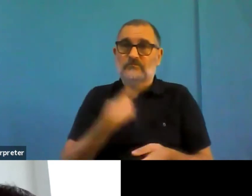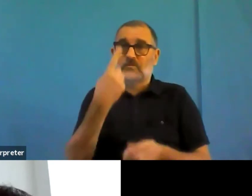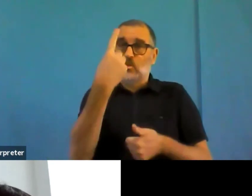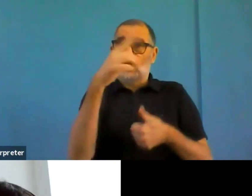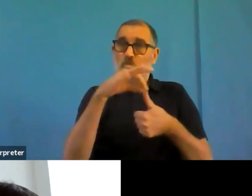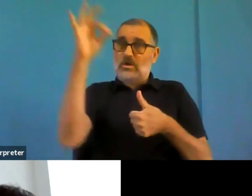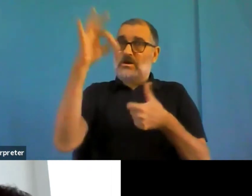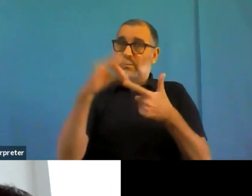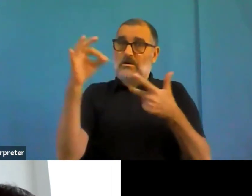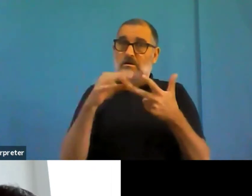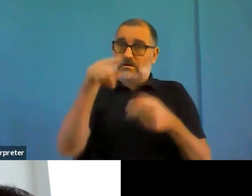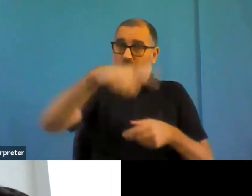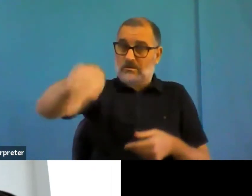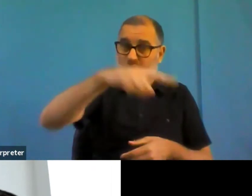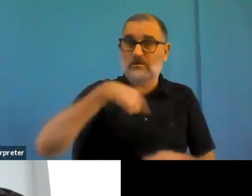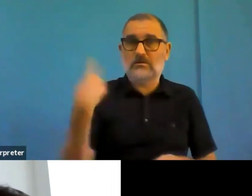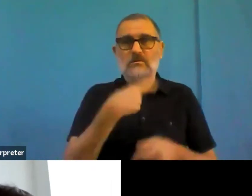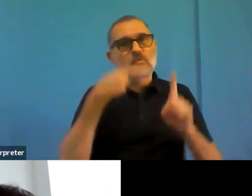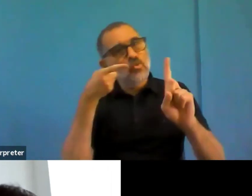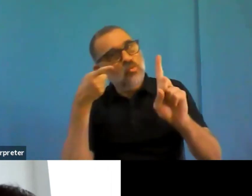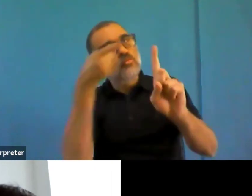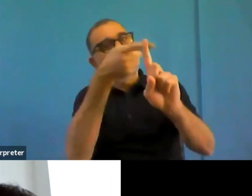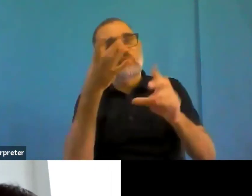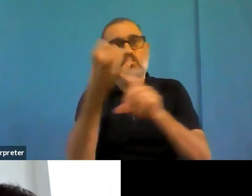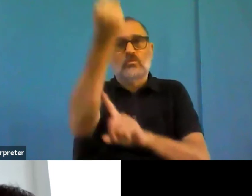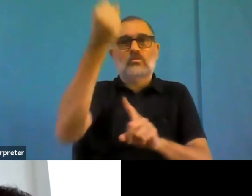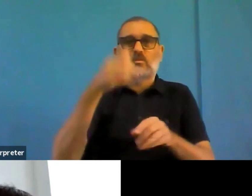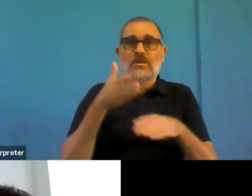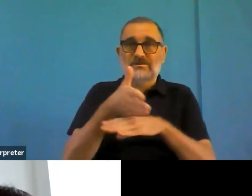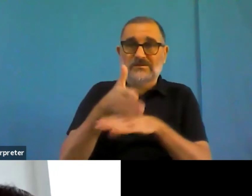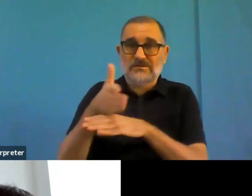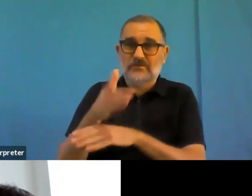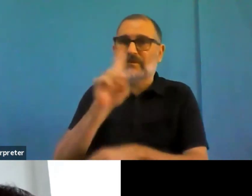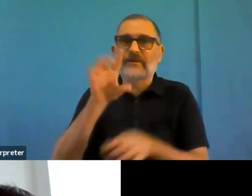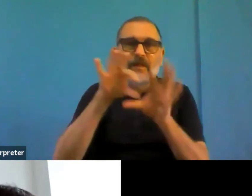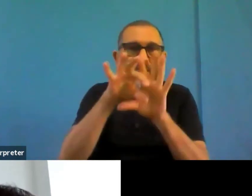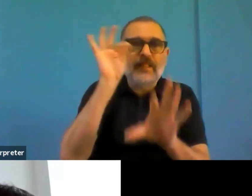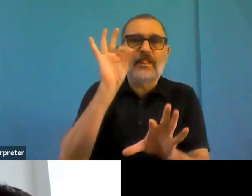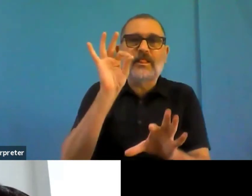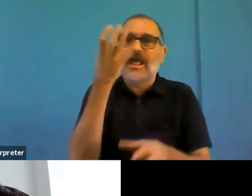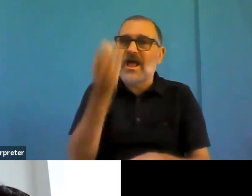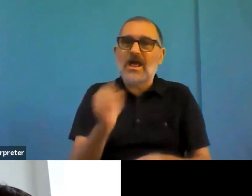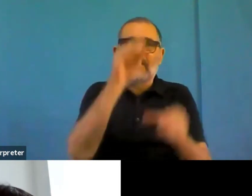And what was mentioned as the first requirement is focus on usability.